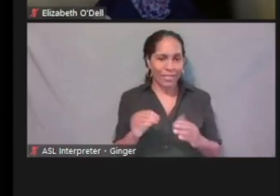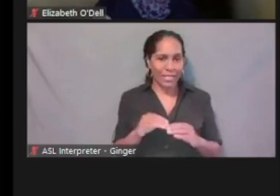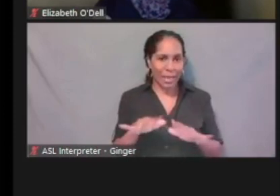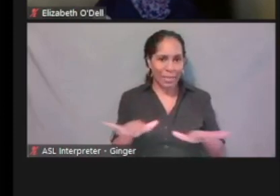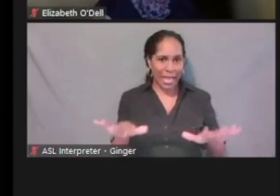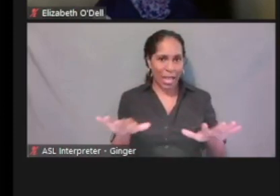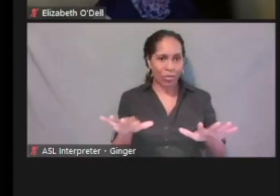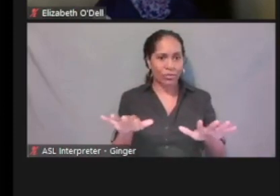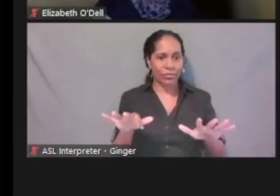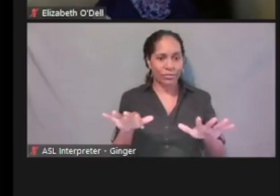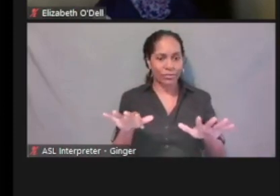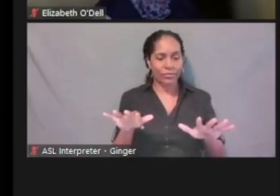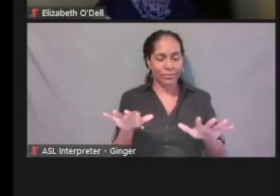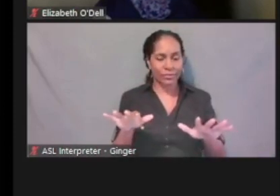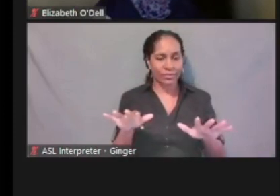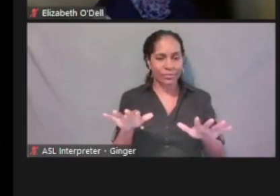in live ePASS towards the end of the year.